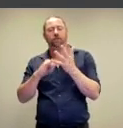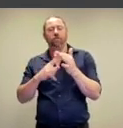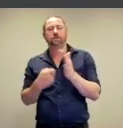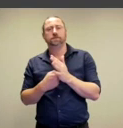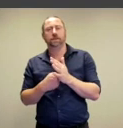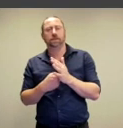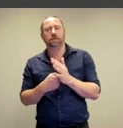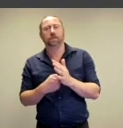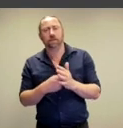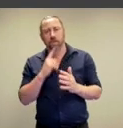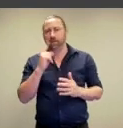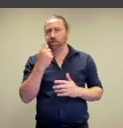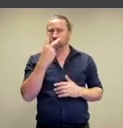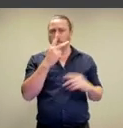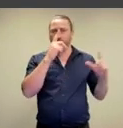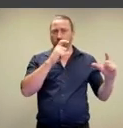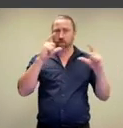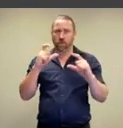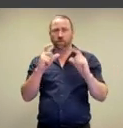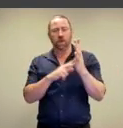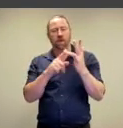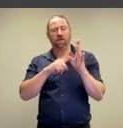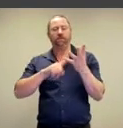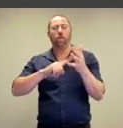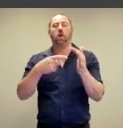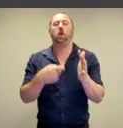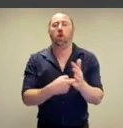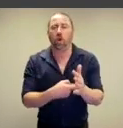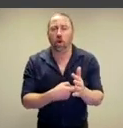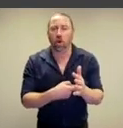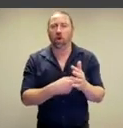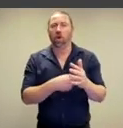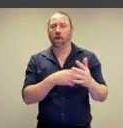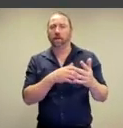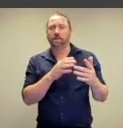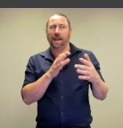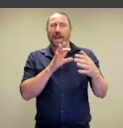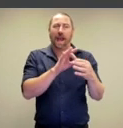Andrea Fraser. In the first two photos, the voyeurs